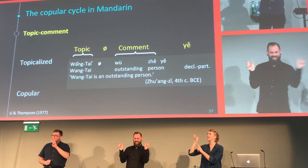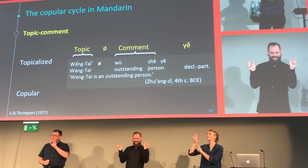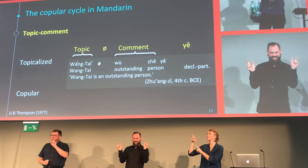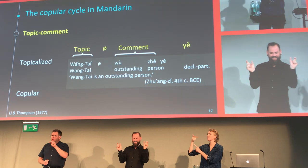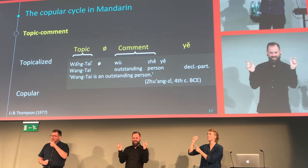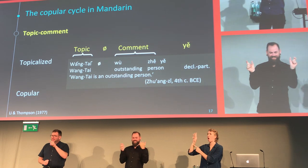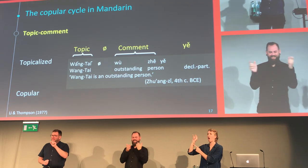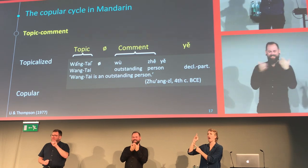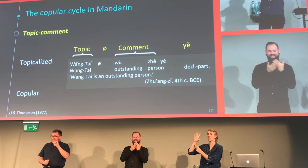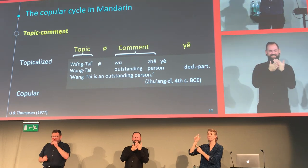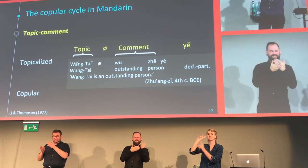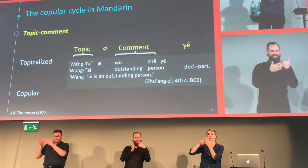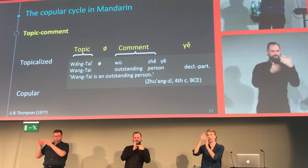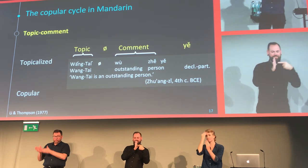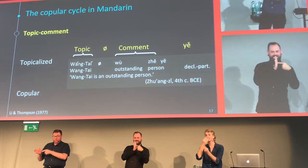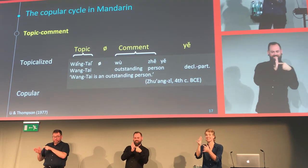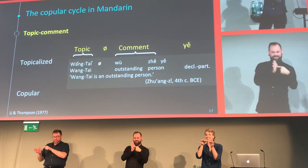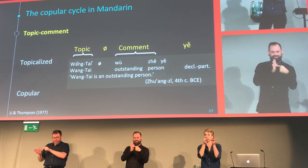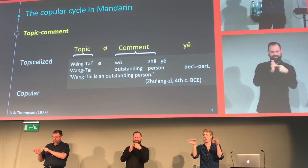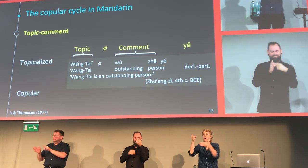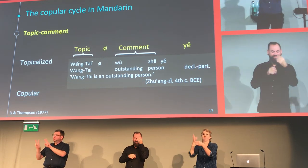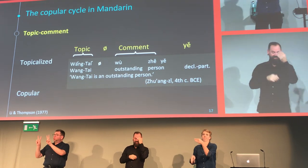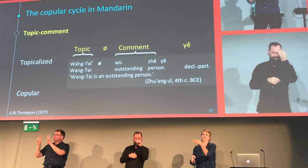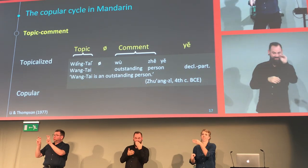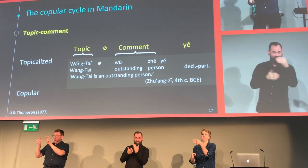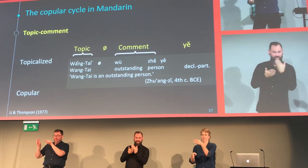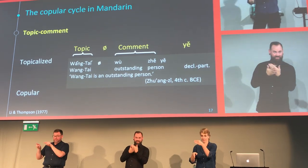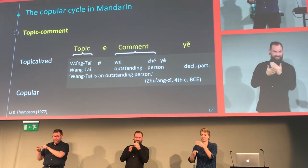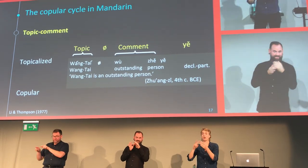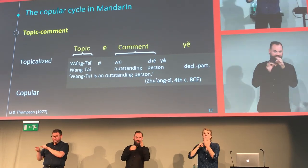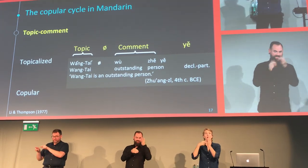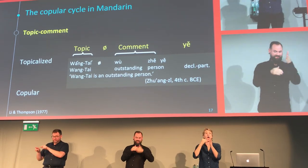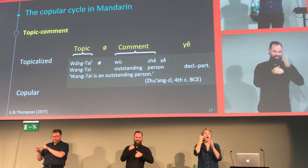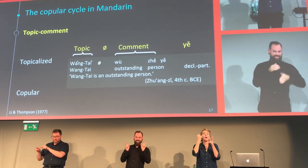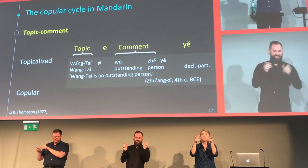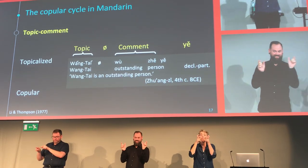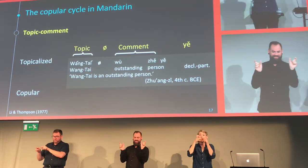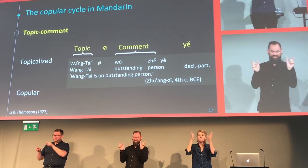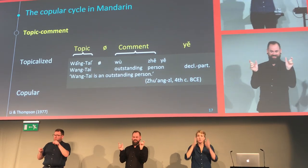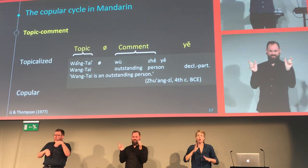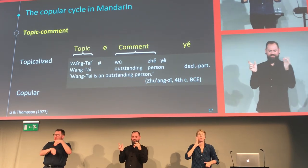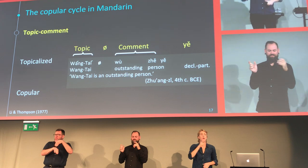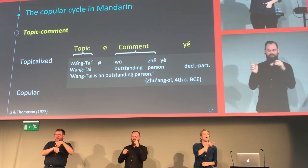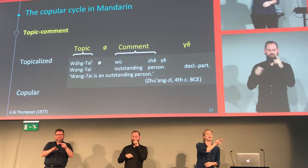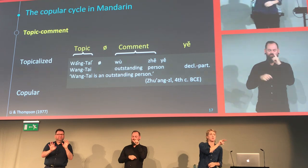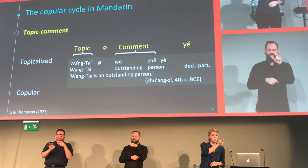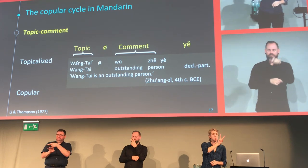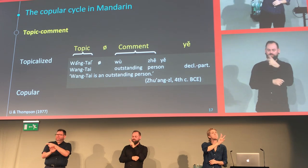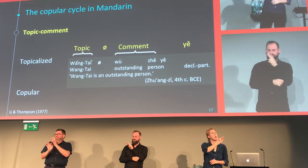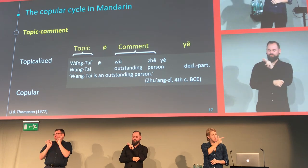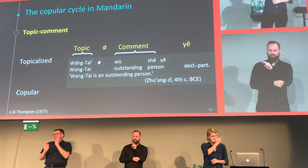And then we have the declarative participle, which is "ye," Coming at the end of the utterance.